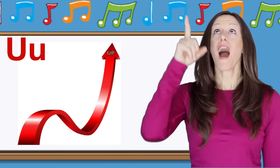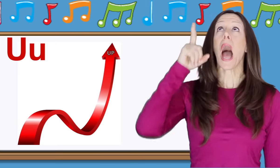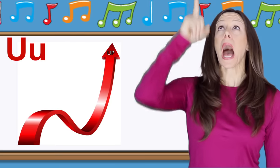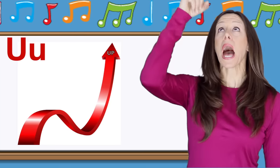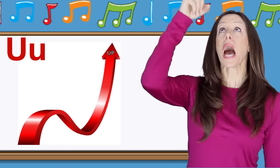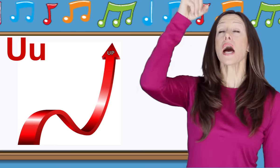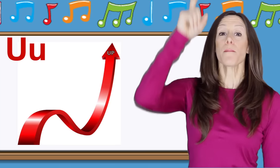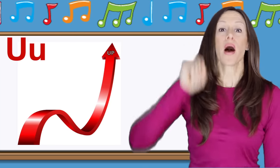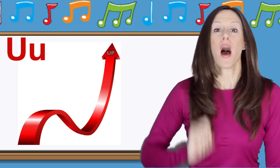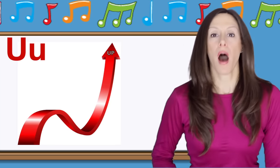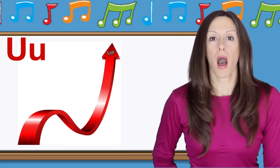U is for Up